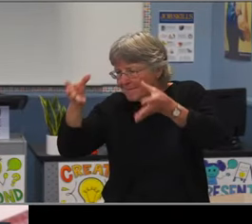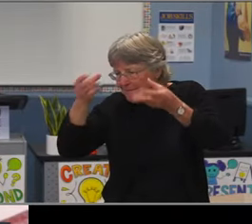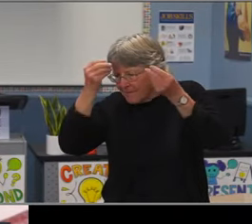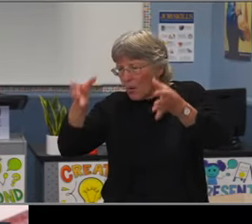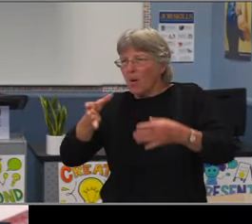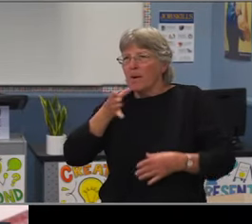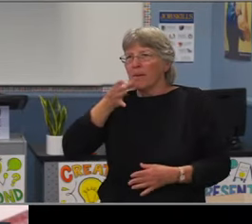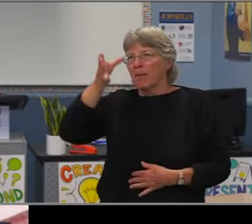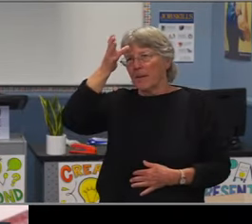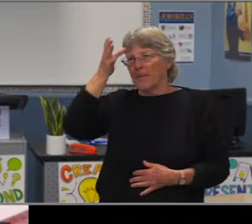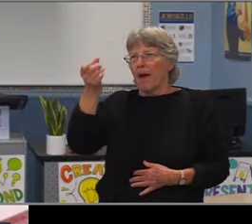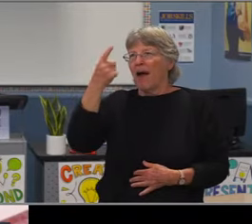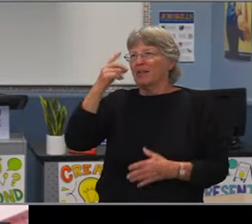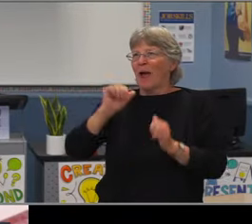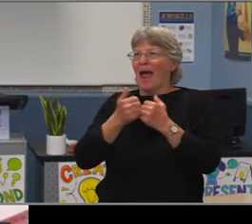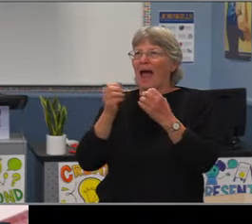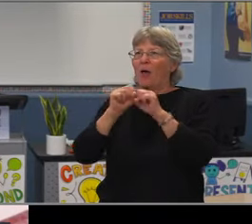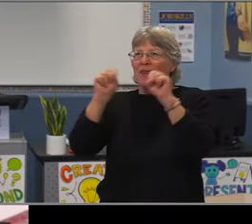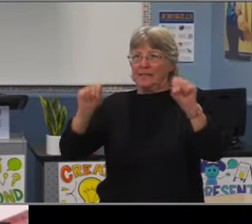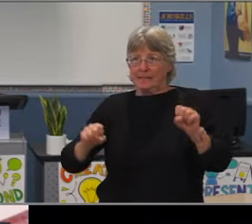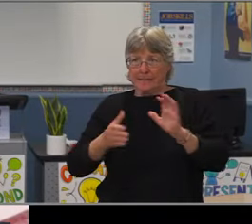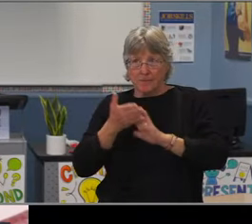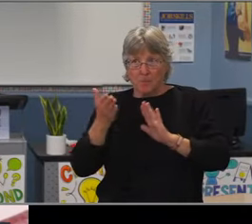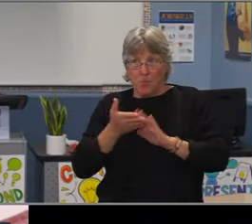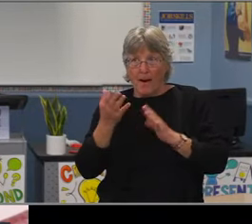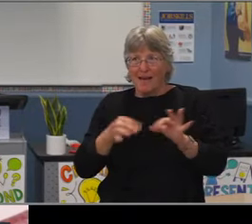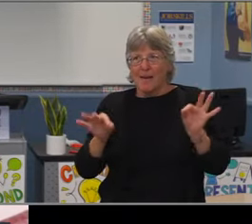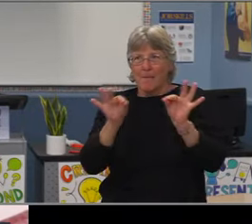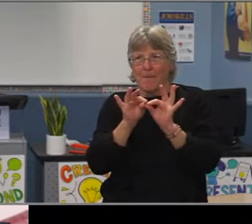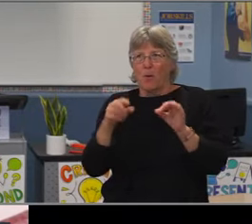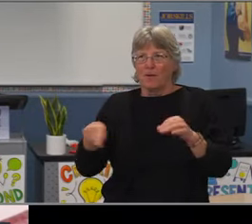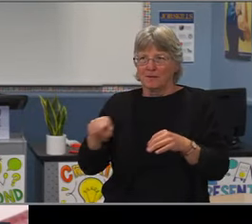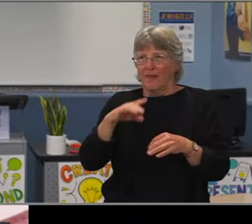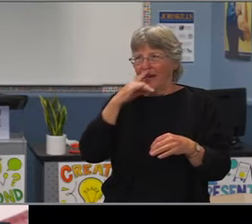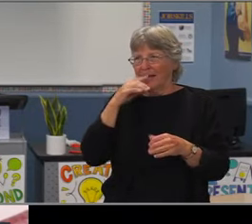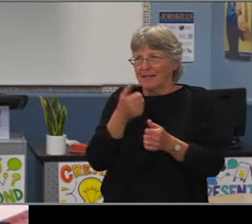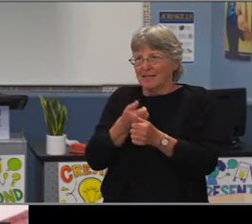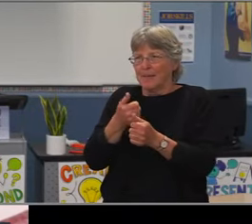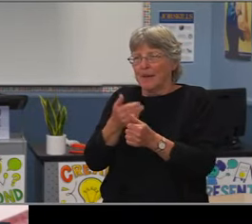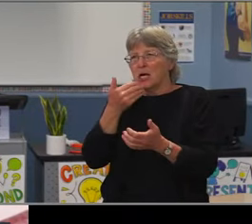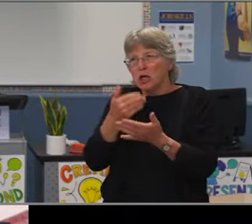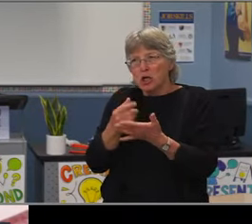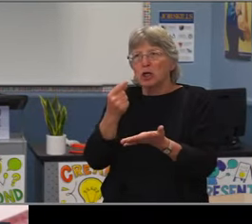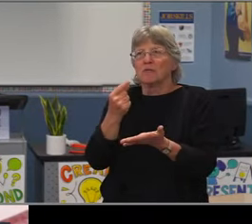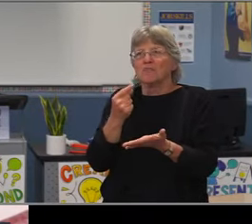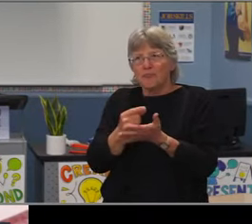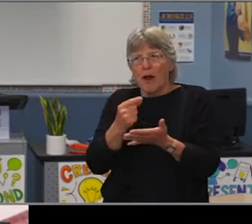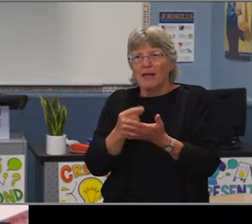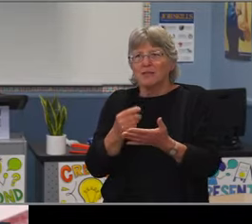in these settings and building of themselves high expectations.